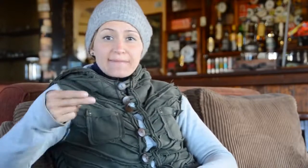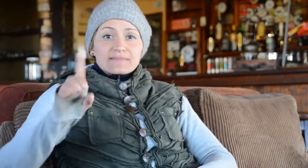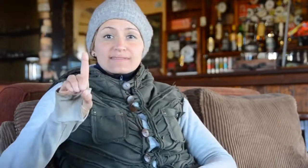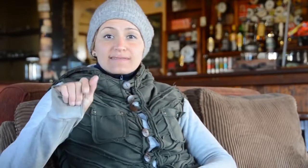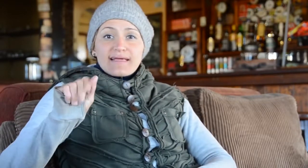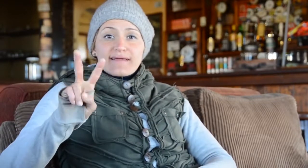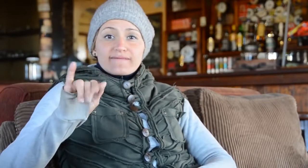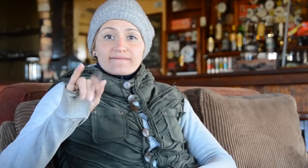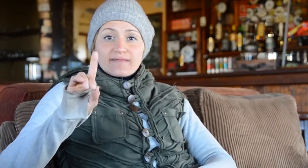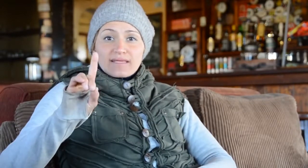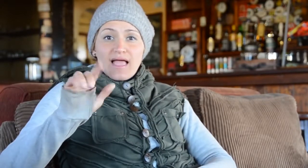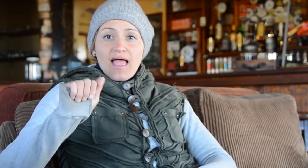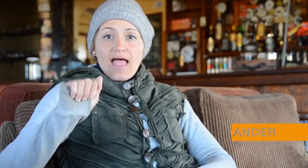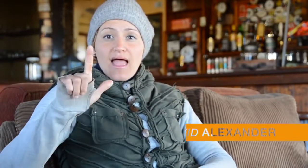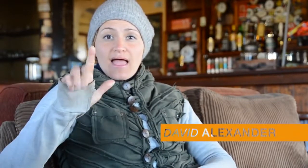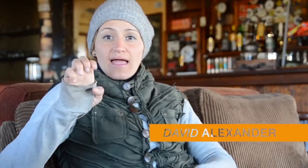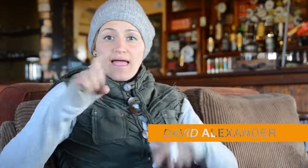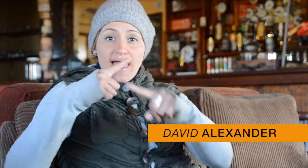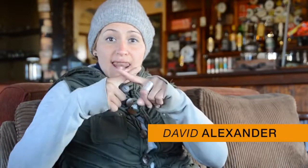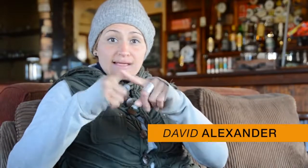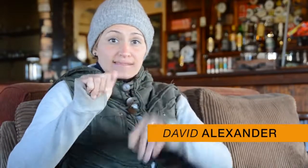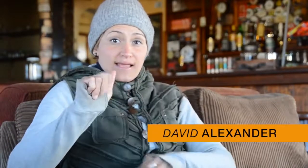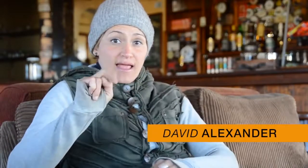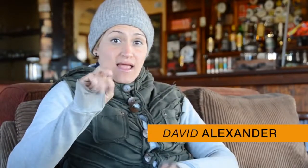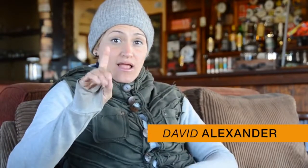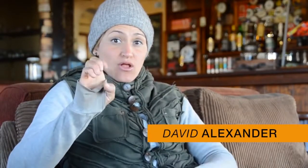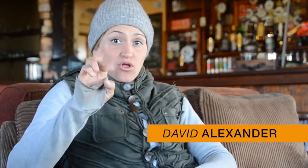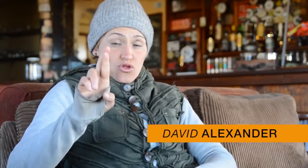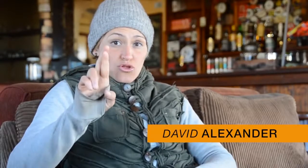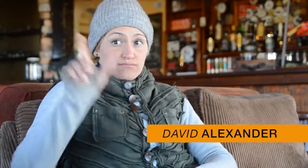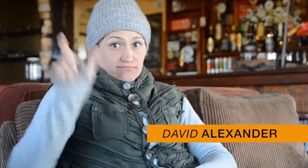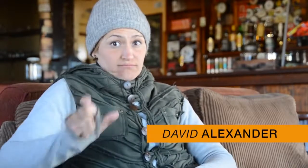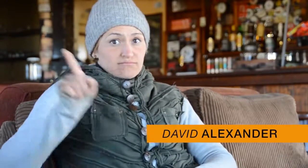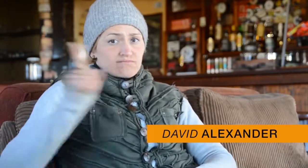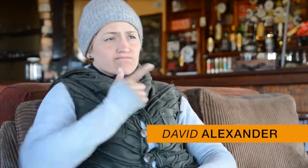Another man named David Alexander wanted to start